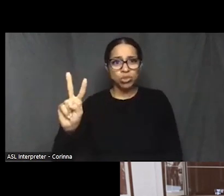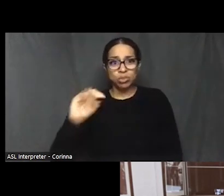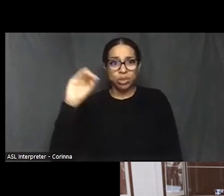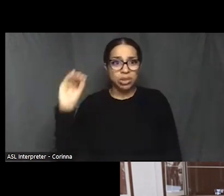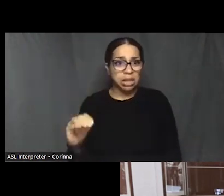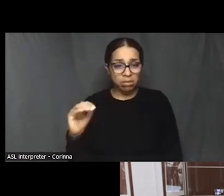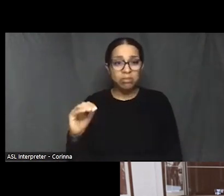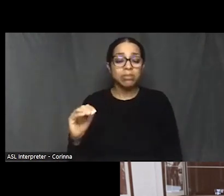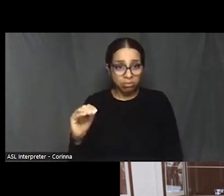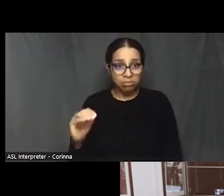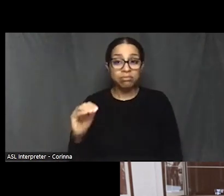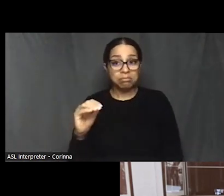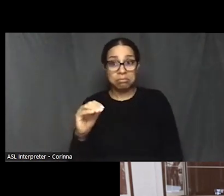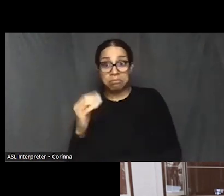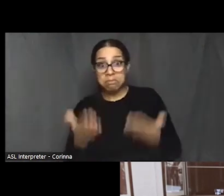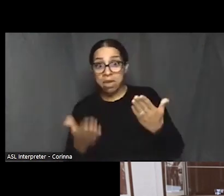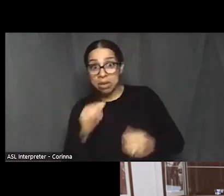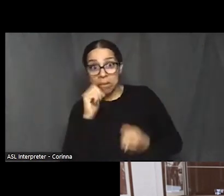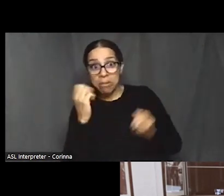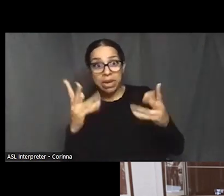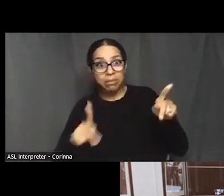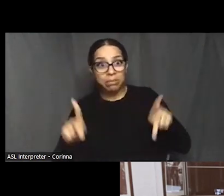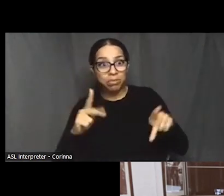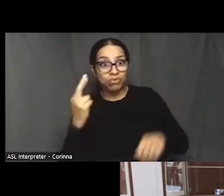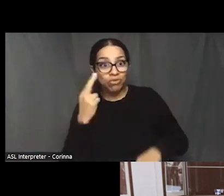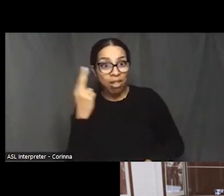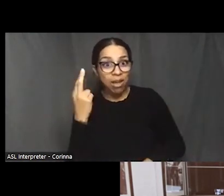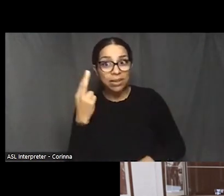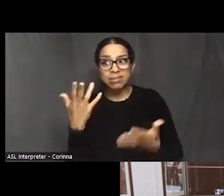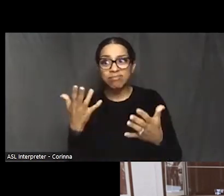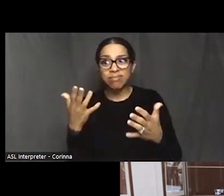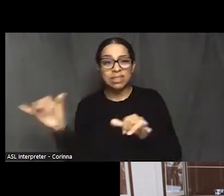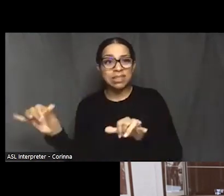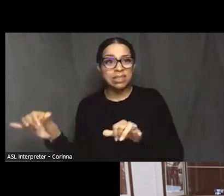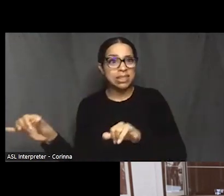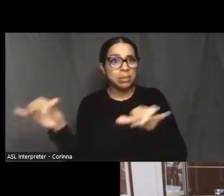And that's a similar percentage to Louisiana and Mississippi.